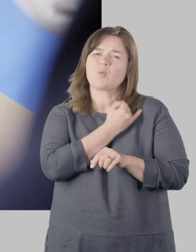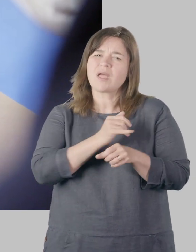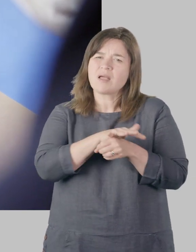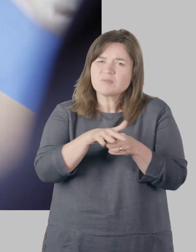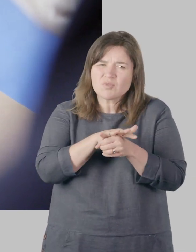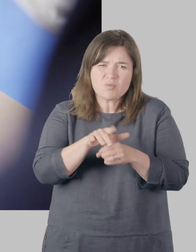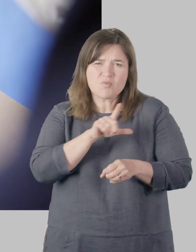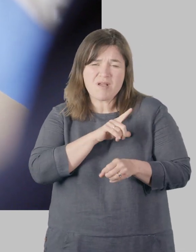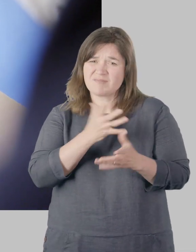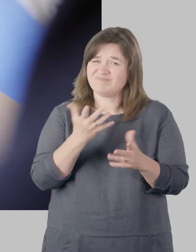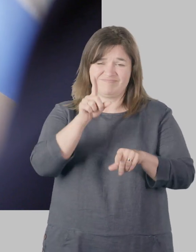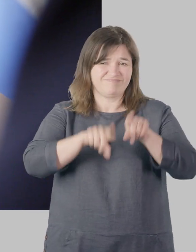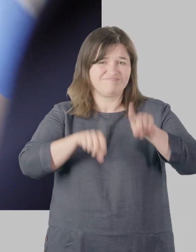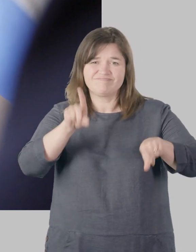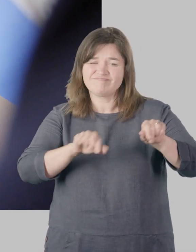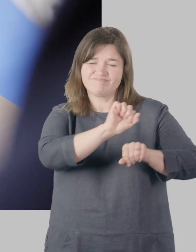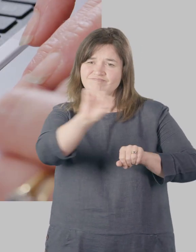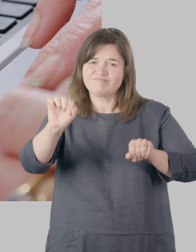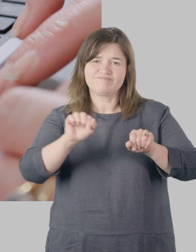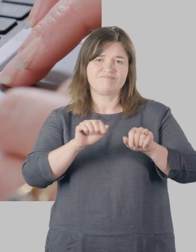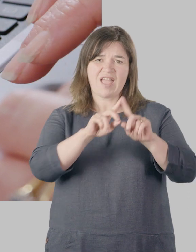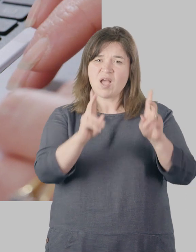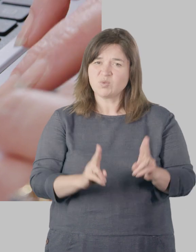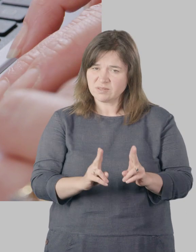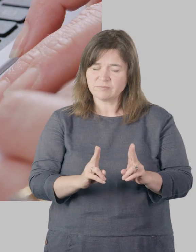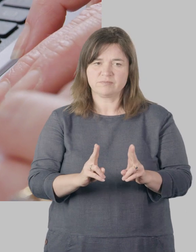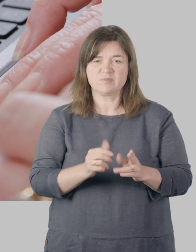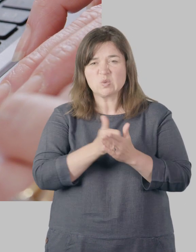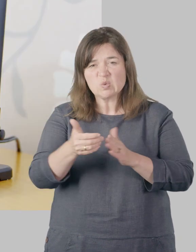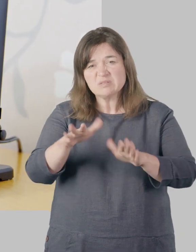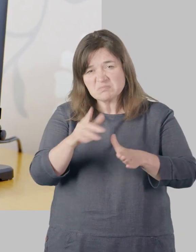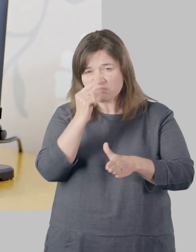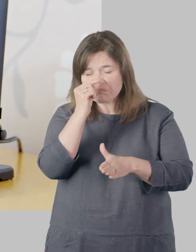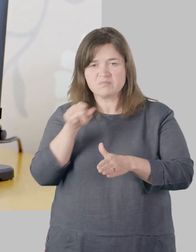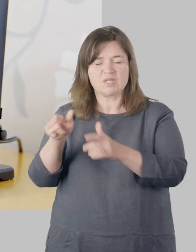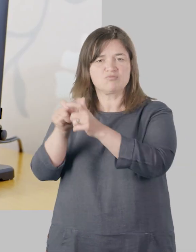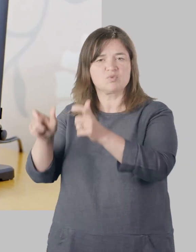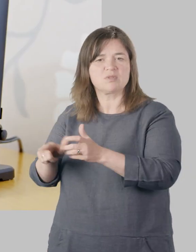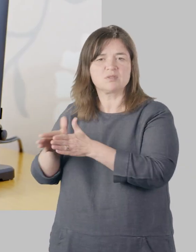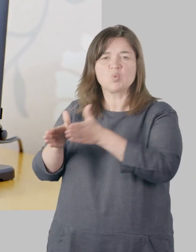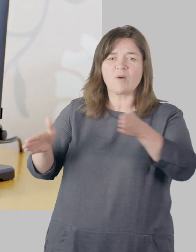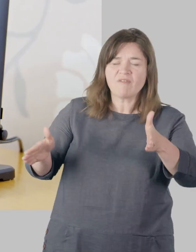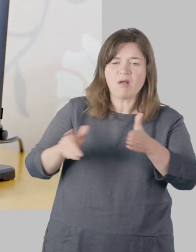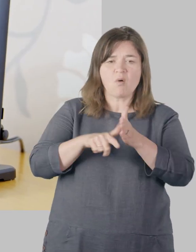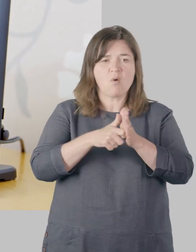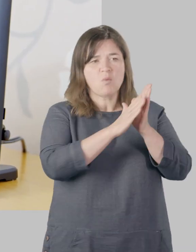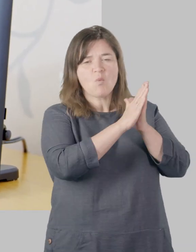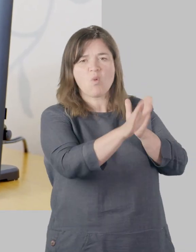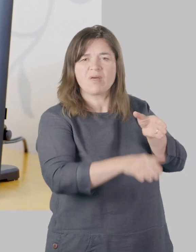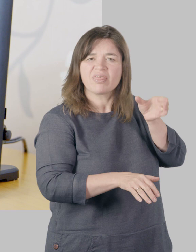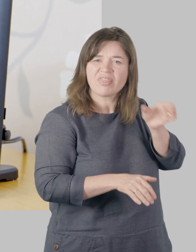Weak spots vary from house to house but are usually far from your Router or caused by thick walls.